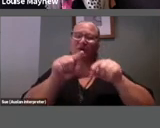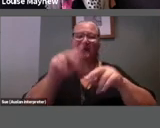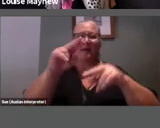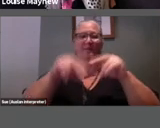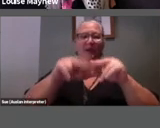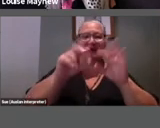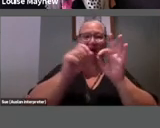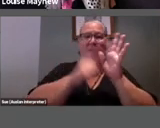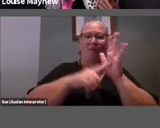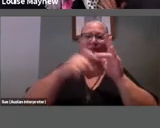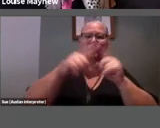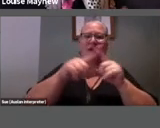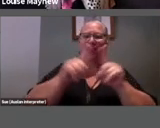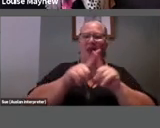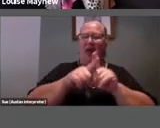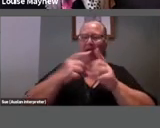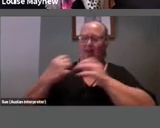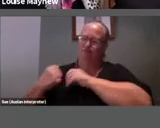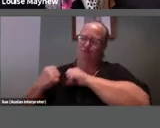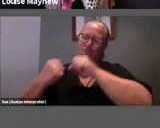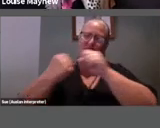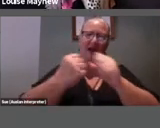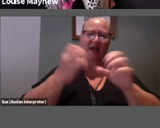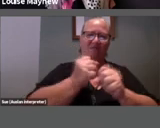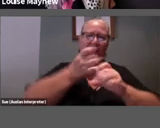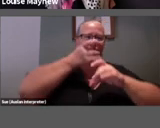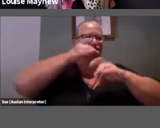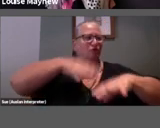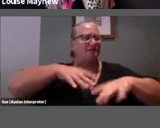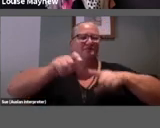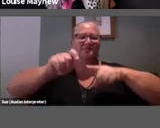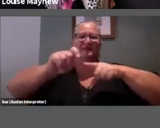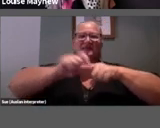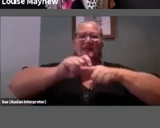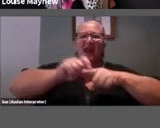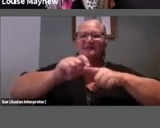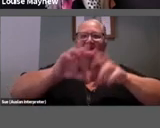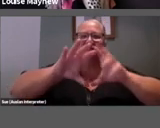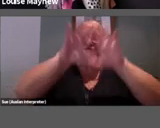childhood. These are the colors and shapes of preschool and play school that